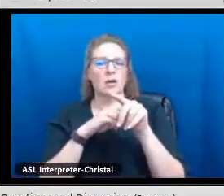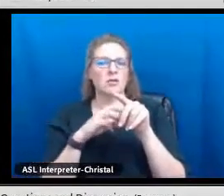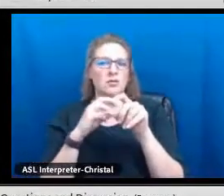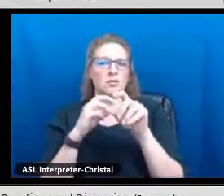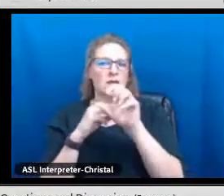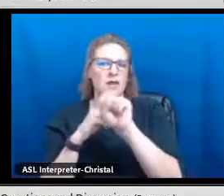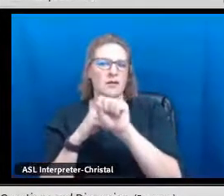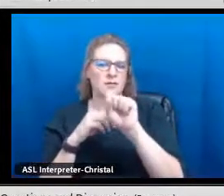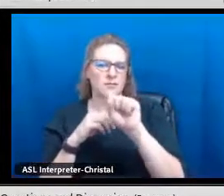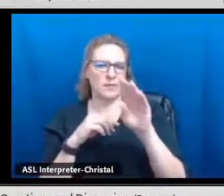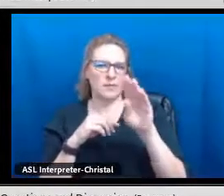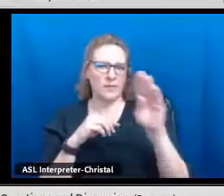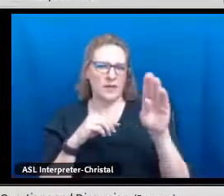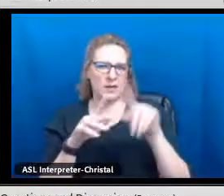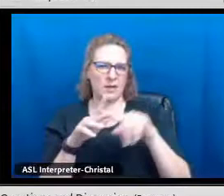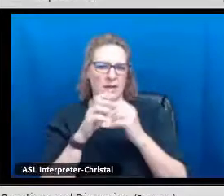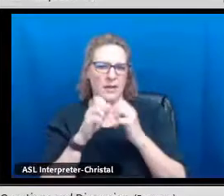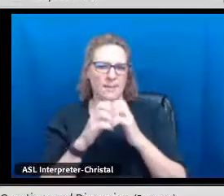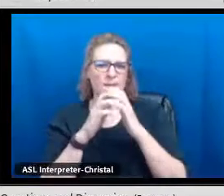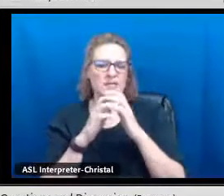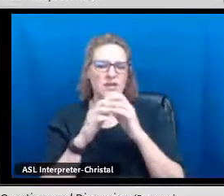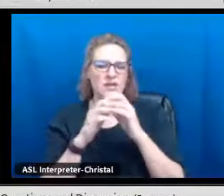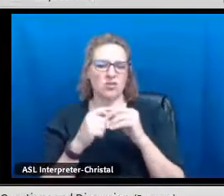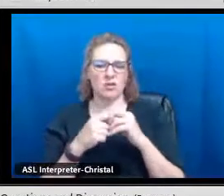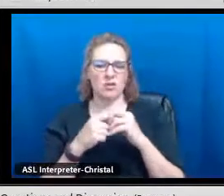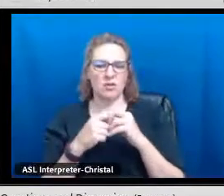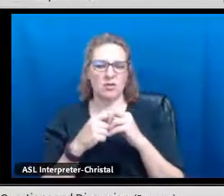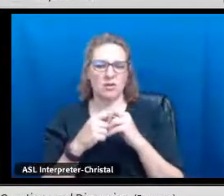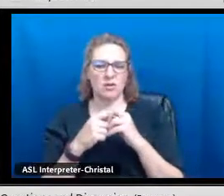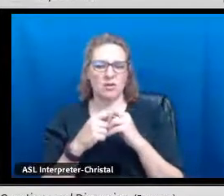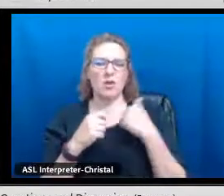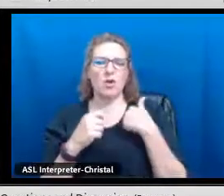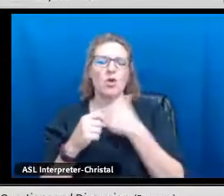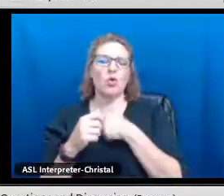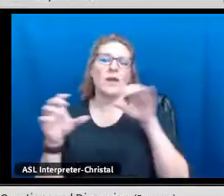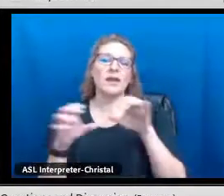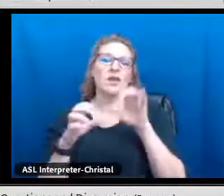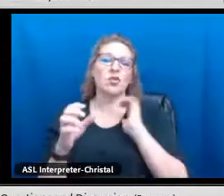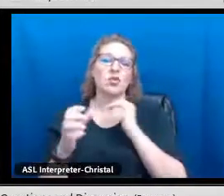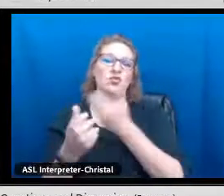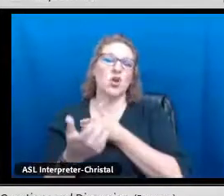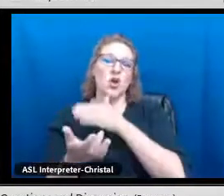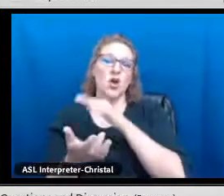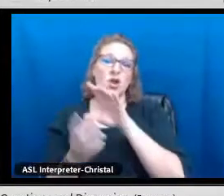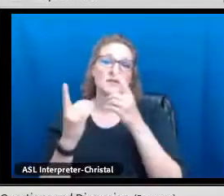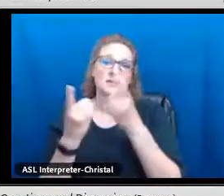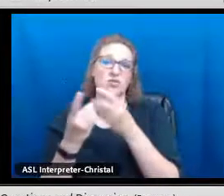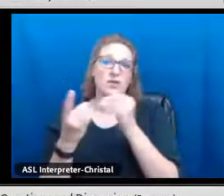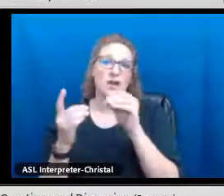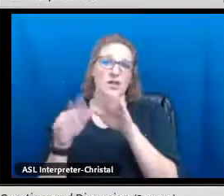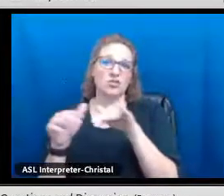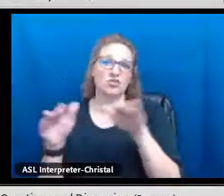We always encourage our districts and charter schools to bring the student leadership in